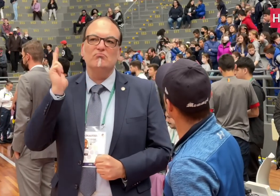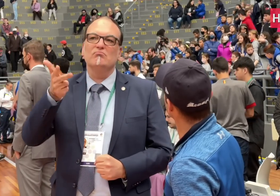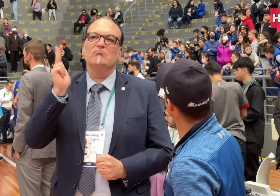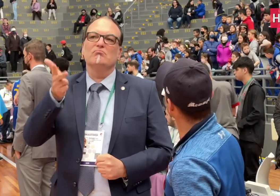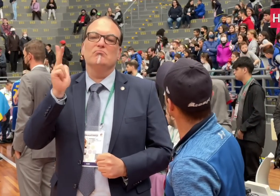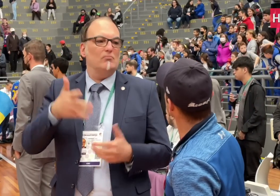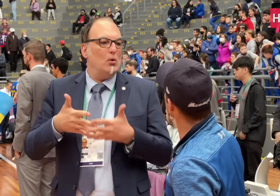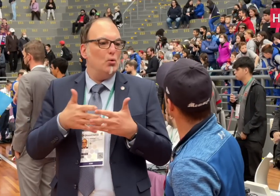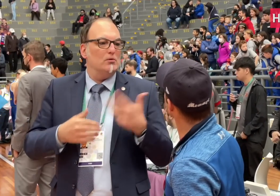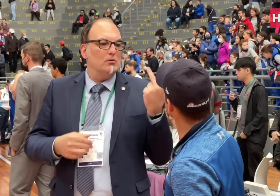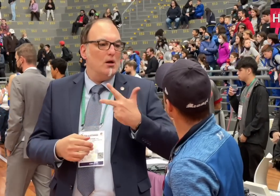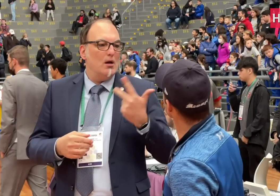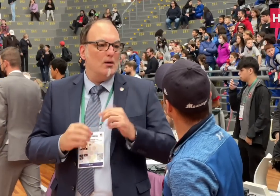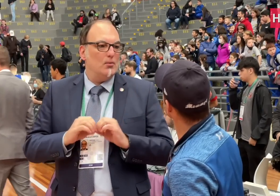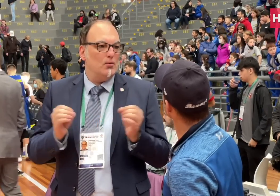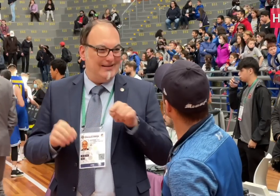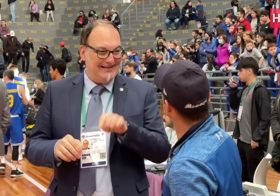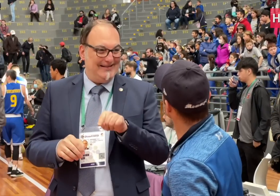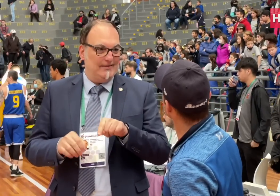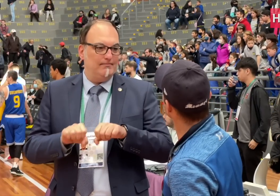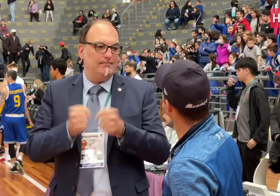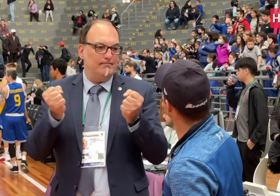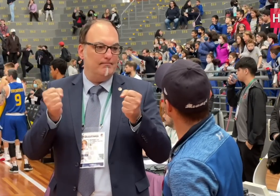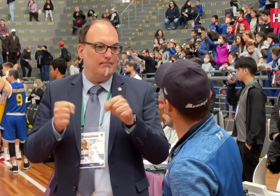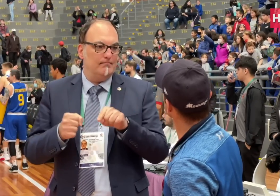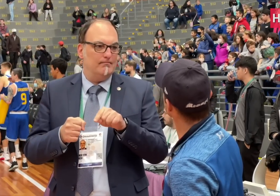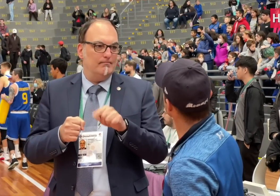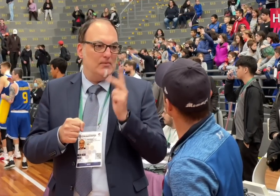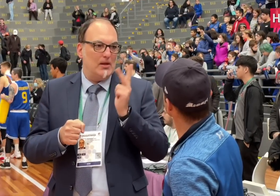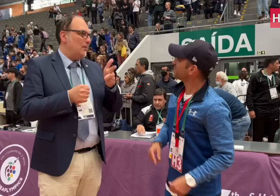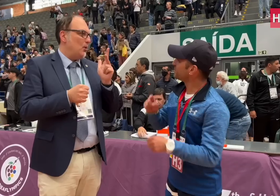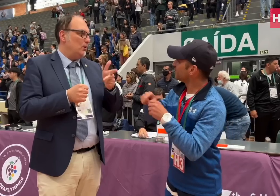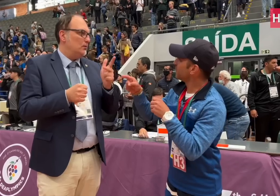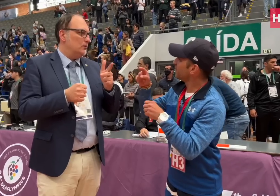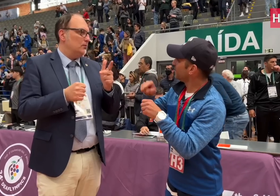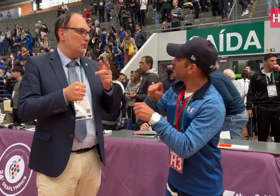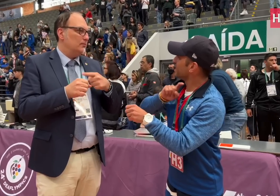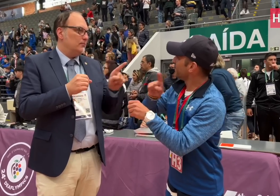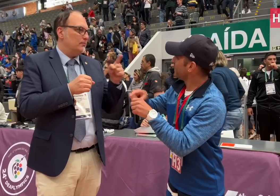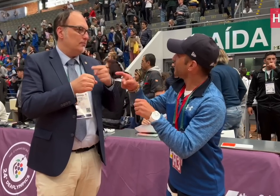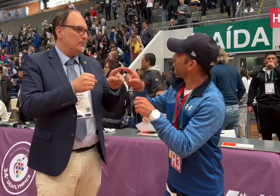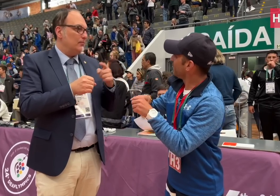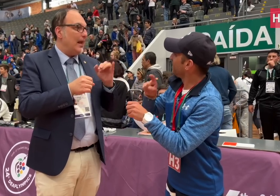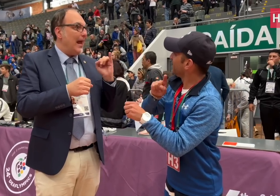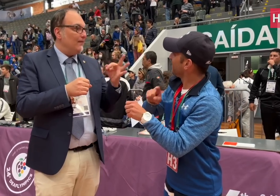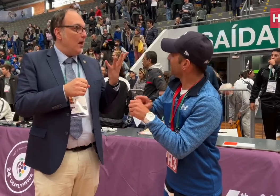as a team before coming here. I could tell by how they shot three-pointers consistently while the USA team missed several three-pointers,